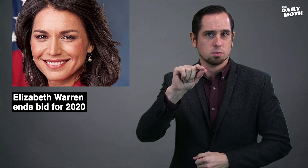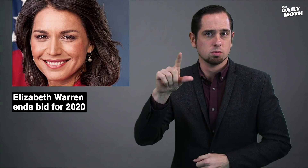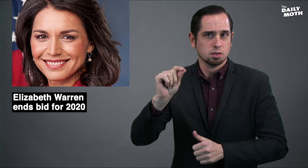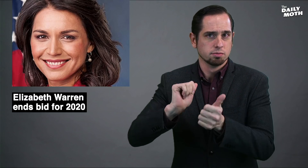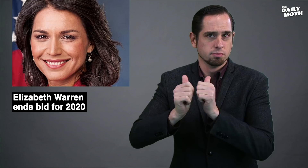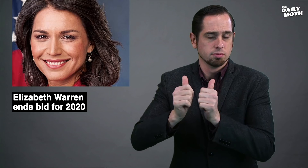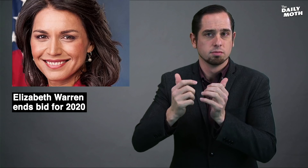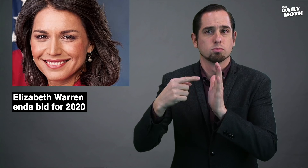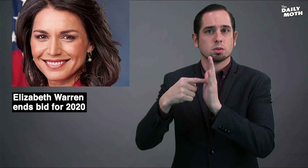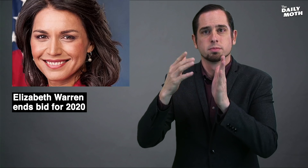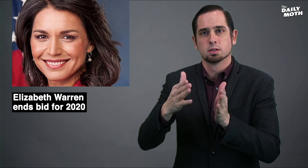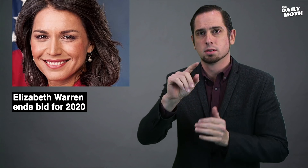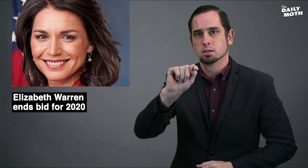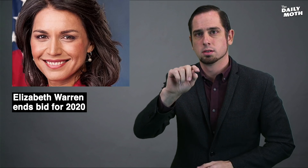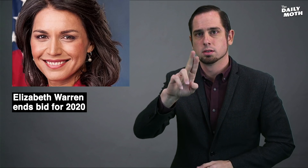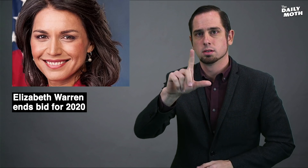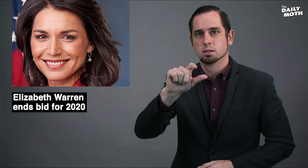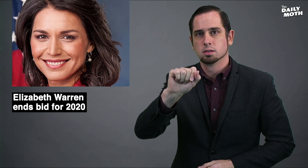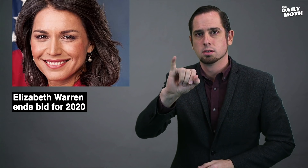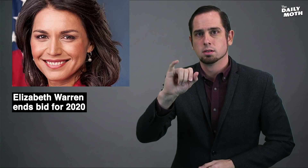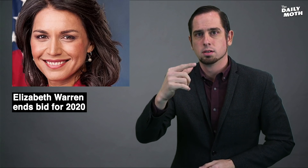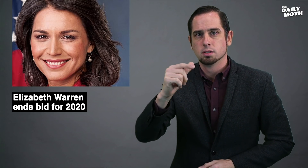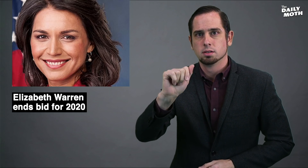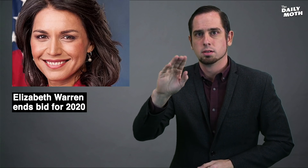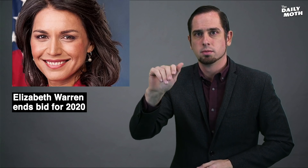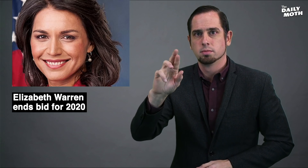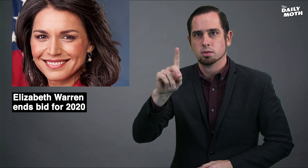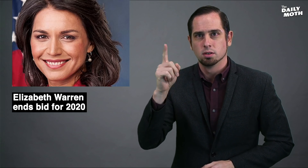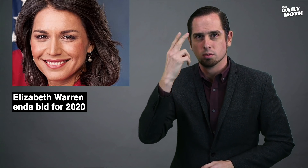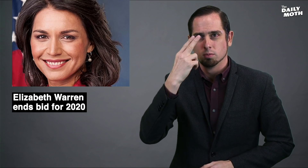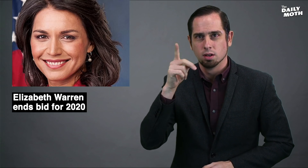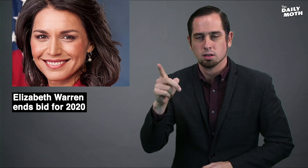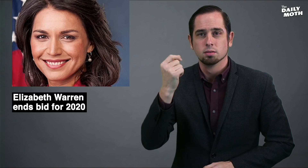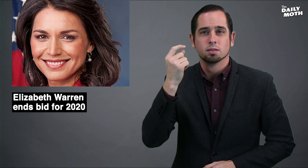in the 2020 race - Rep. Tulsi Gabbard (HI),